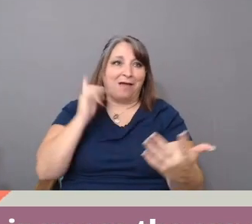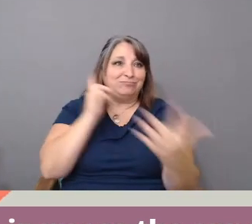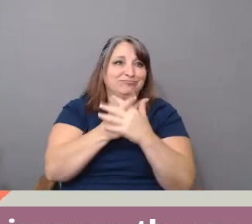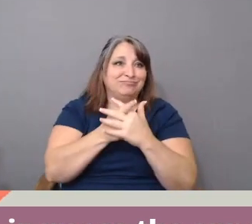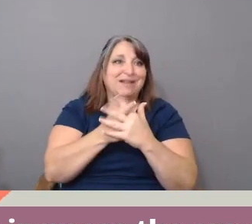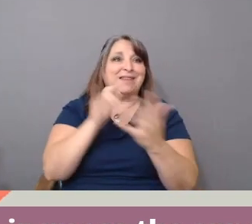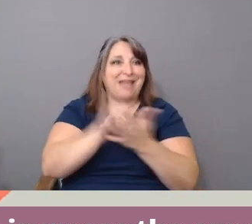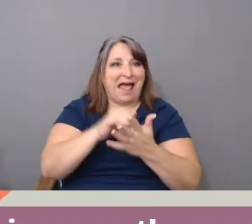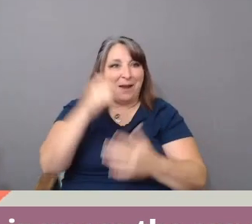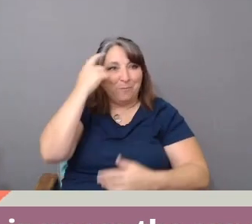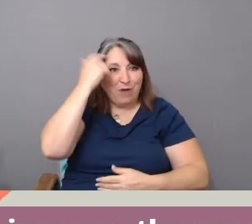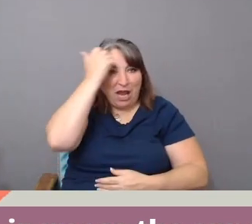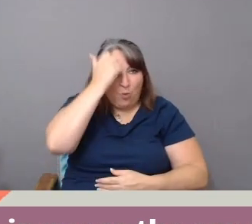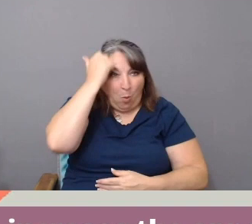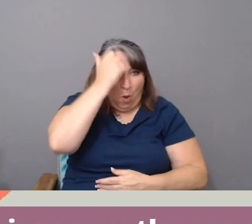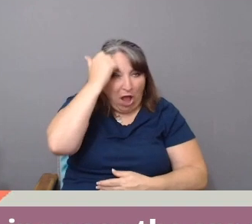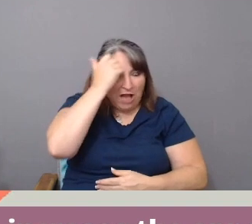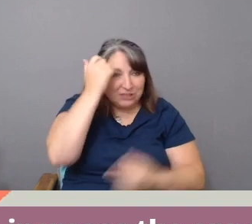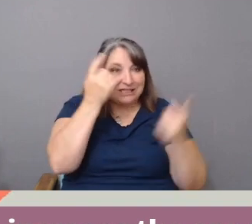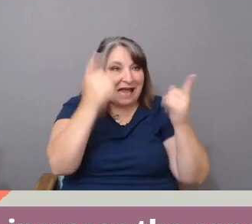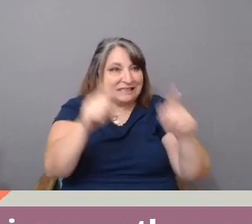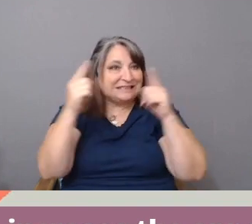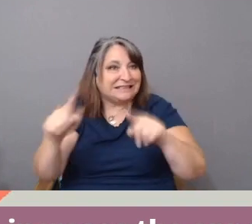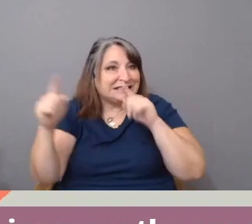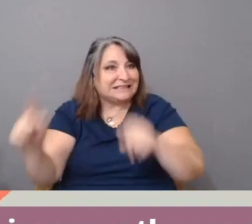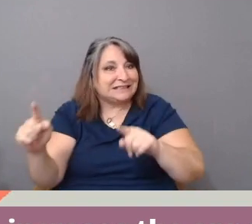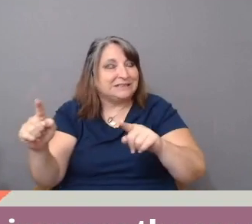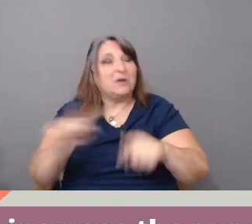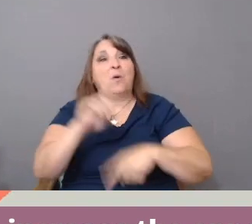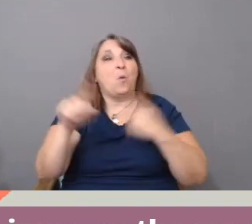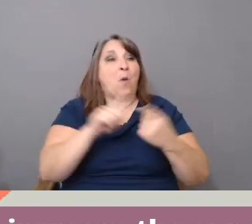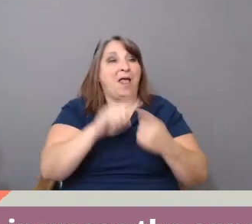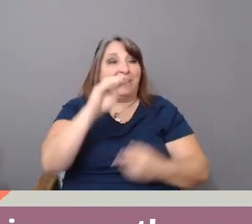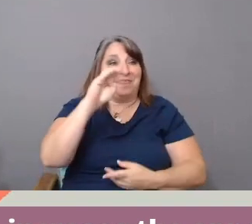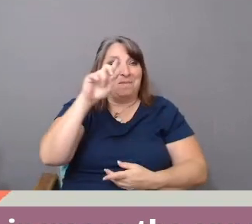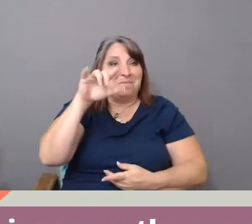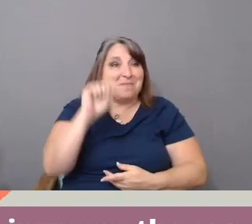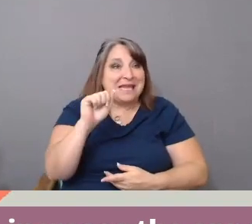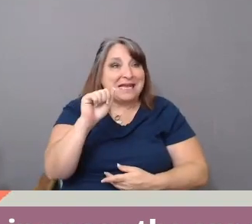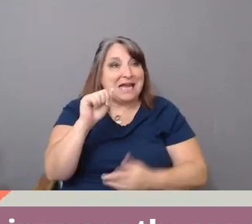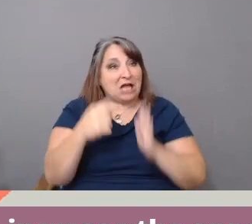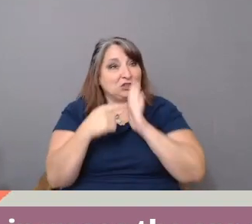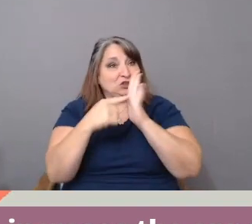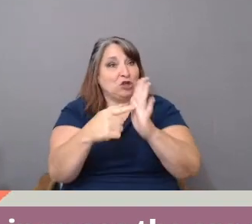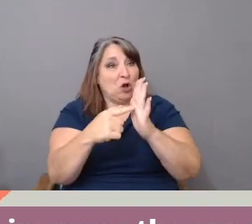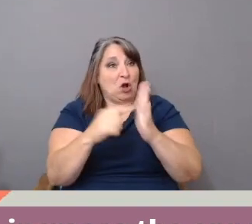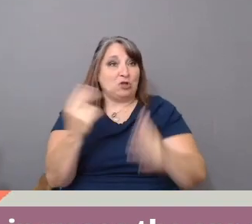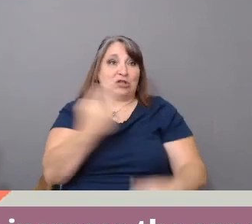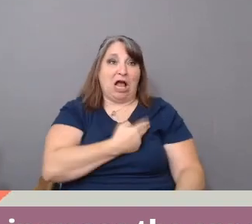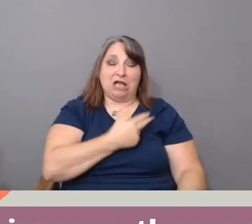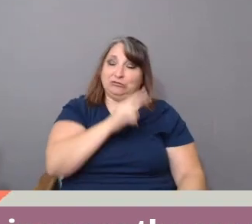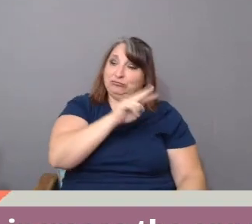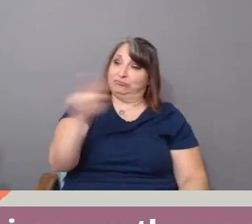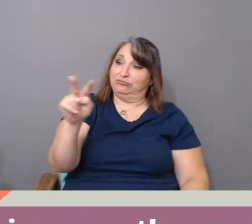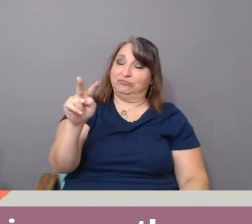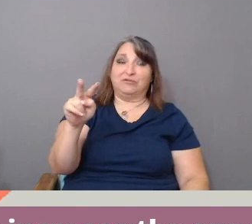that exists when the media gazes us-- at us with a white gaze